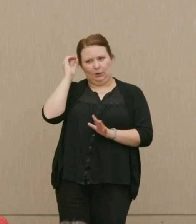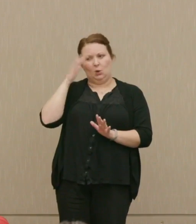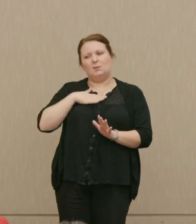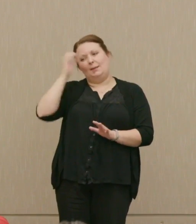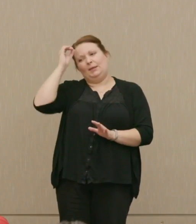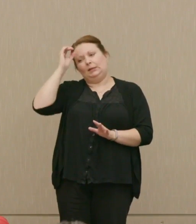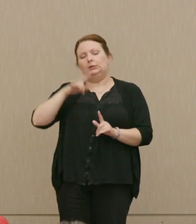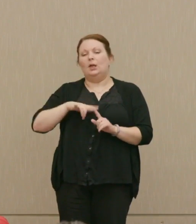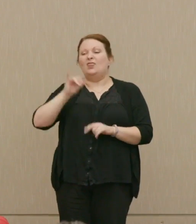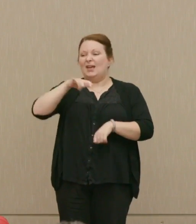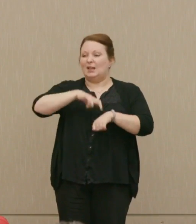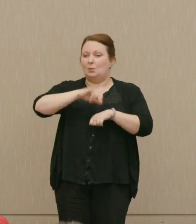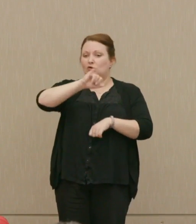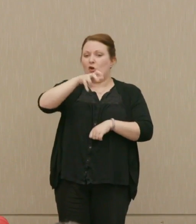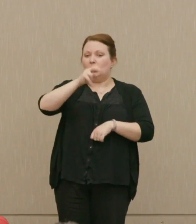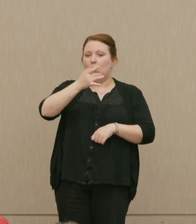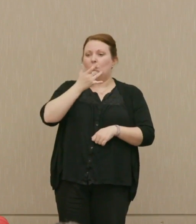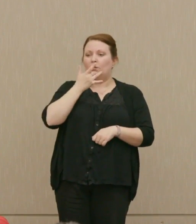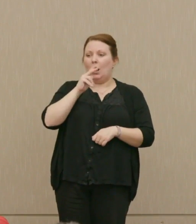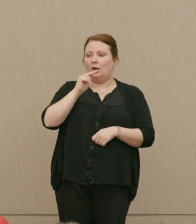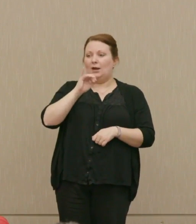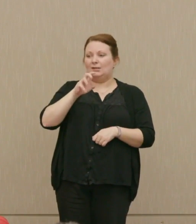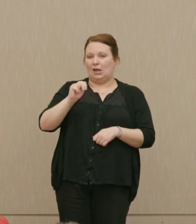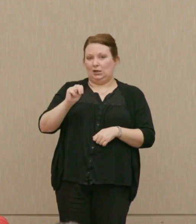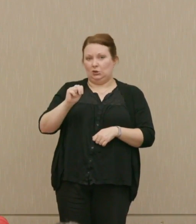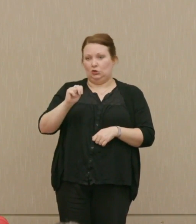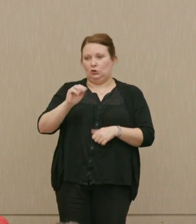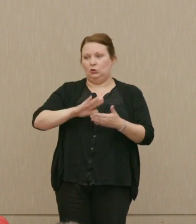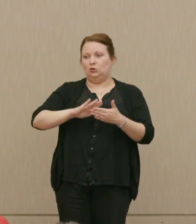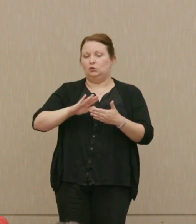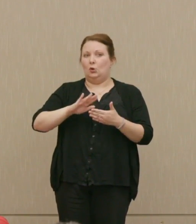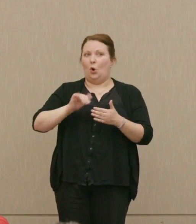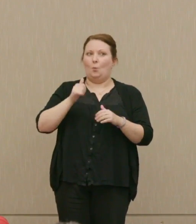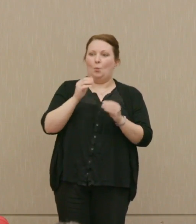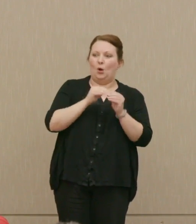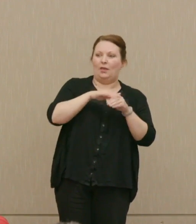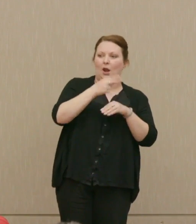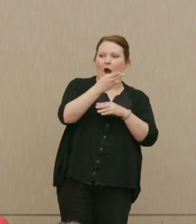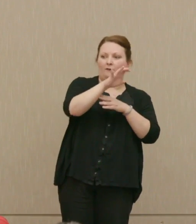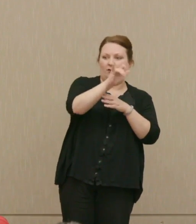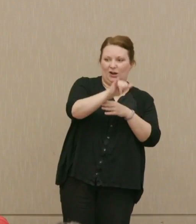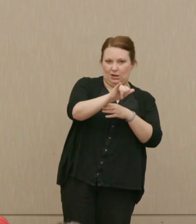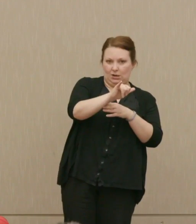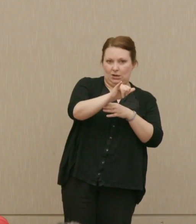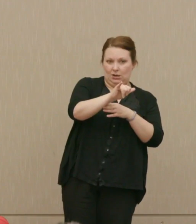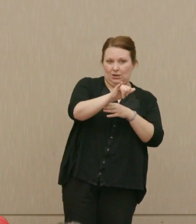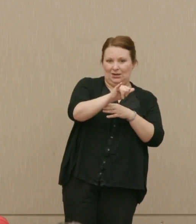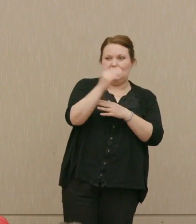At that point, Johnson preferred Nixon to Humphrey because, and he knew that would affect